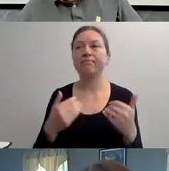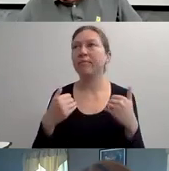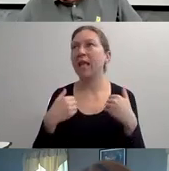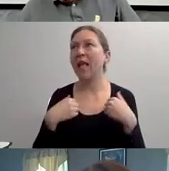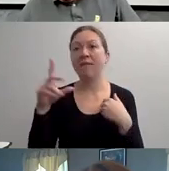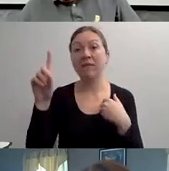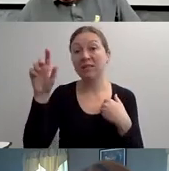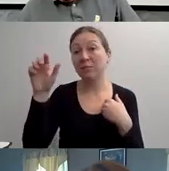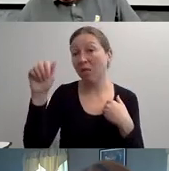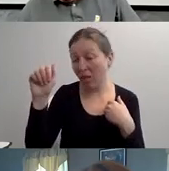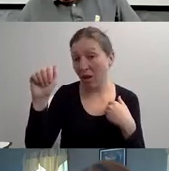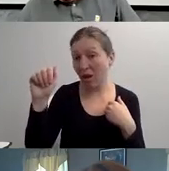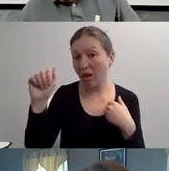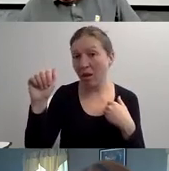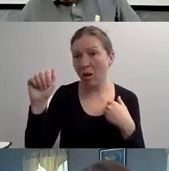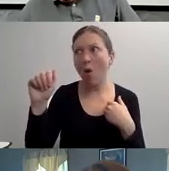IT WASN'T IMMORALITY.